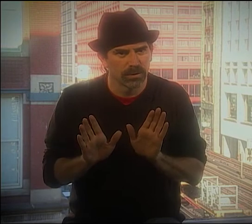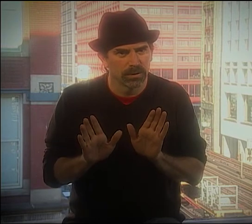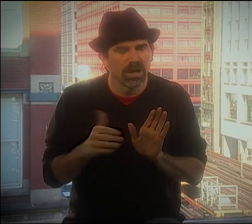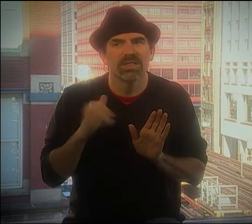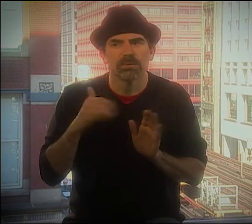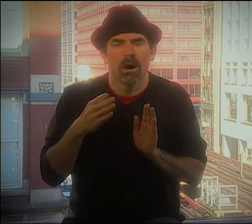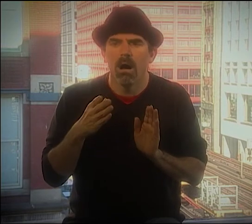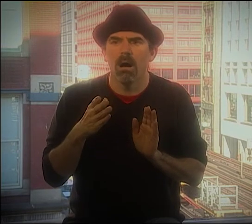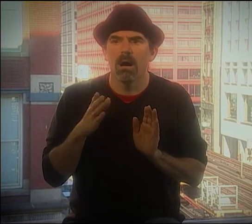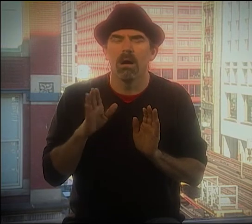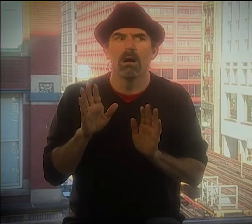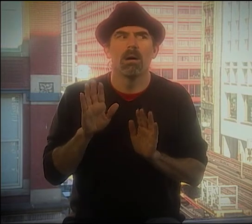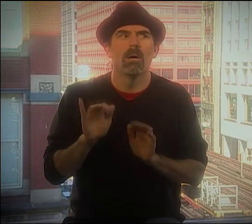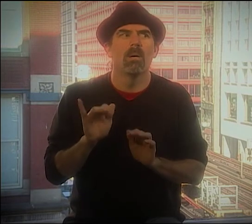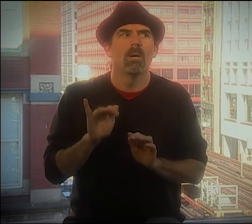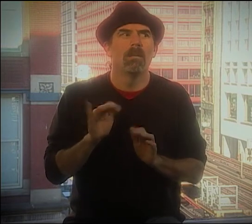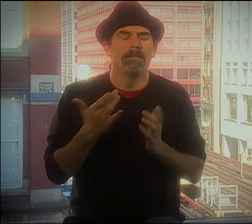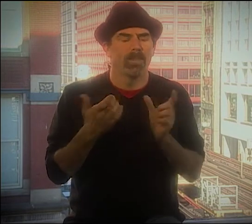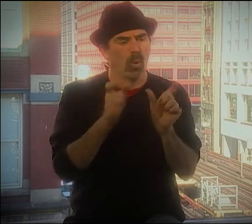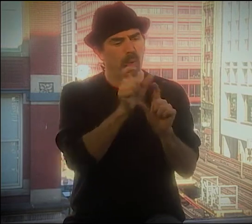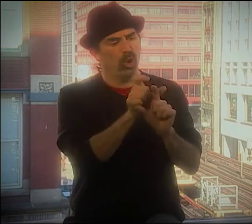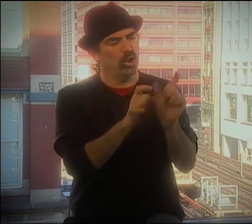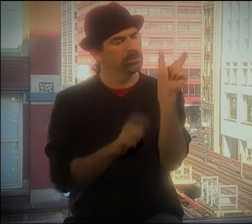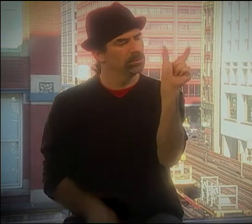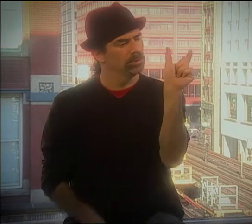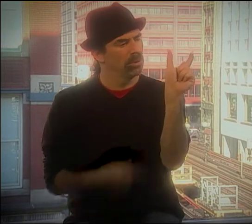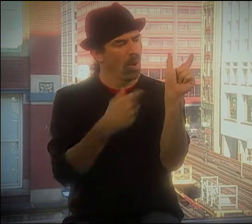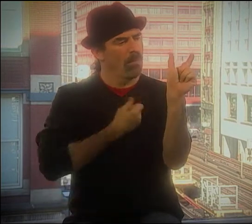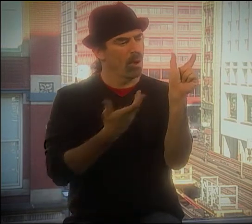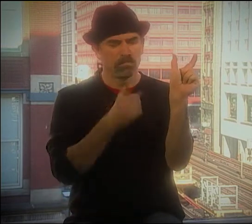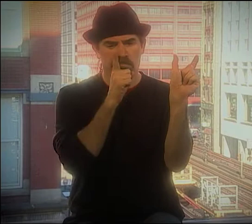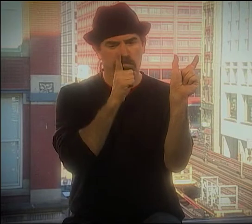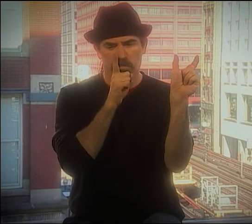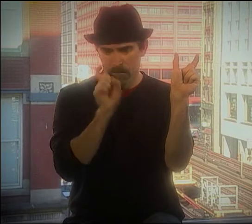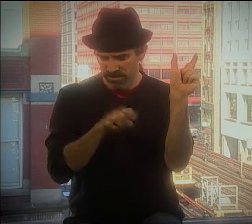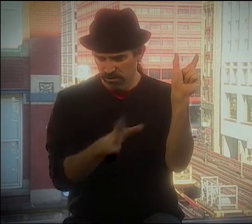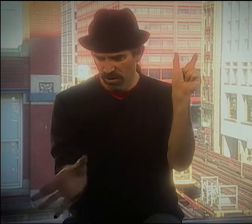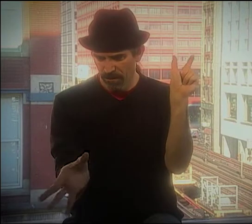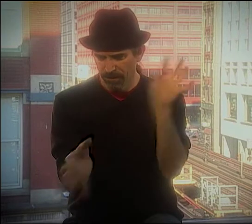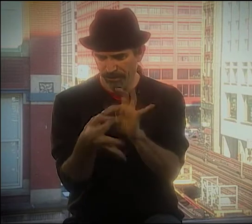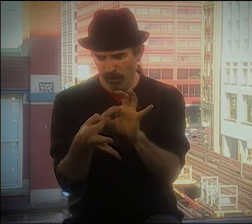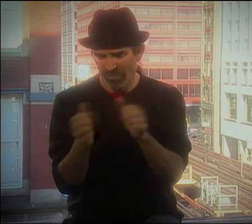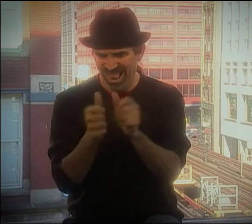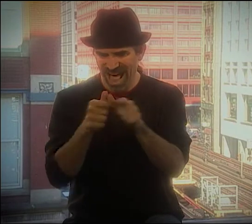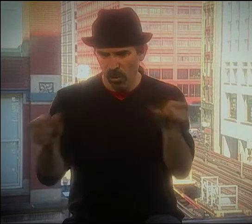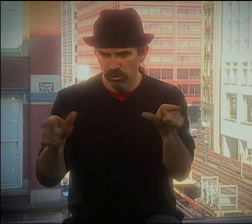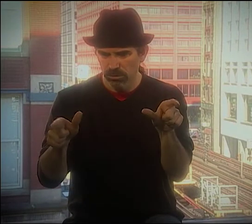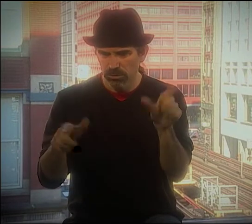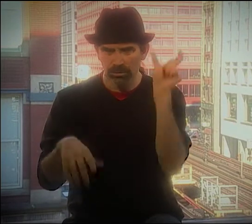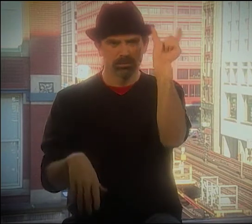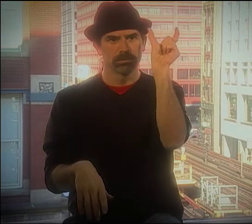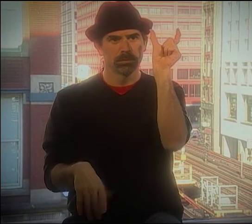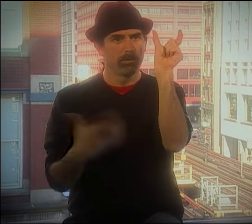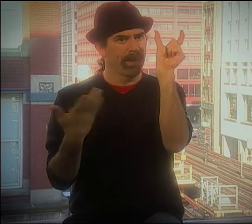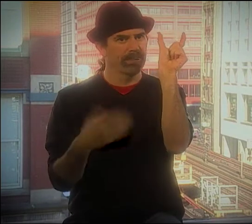BE LANGUAGE. YOU KNOW, MAYBE YOU JUST HAVE THE WORD. THE WORD BECOMES POETRY.